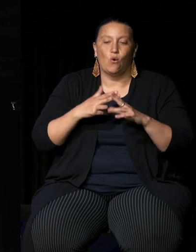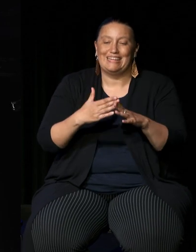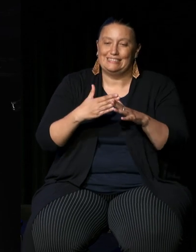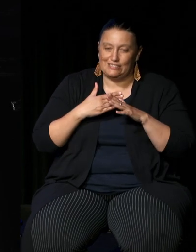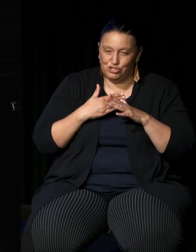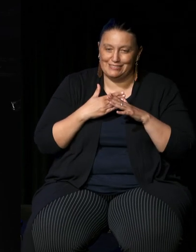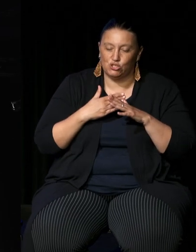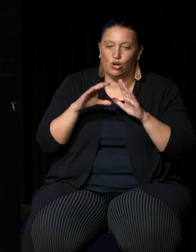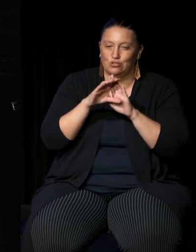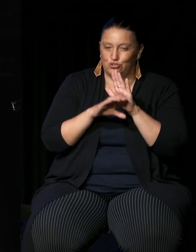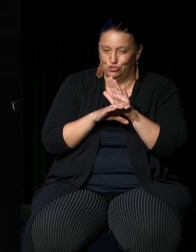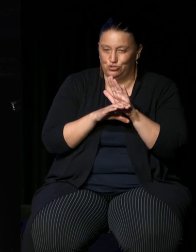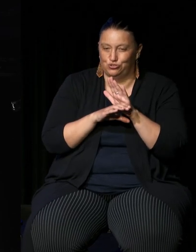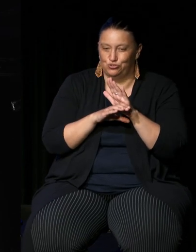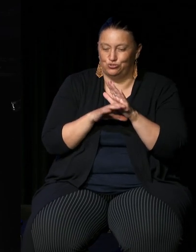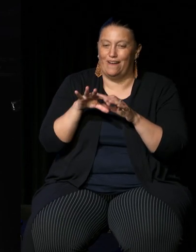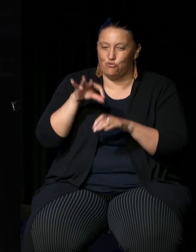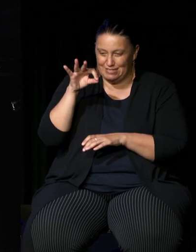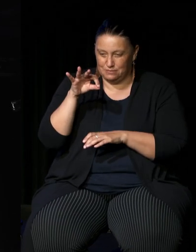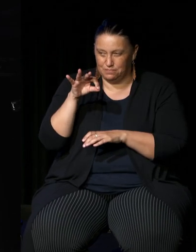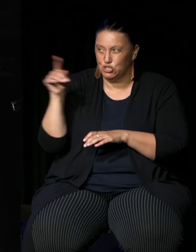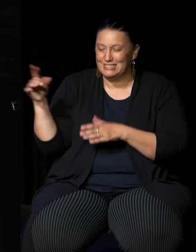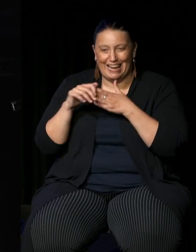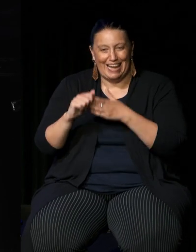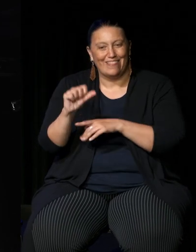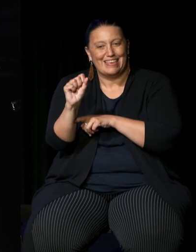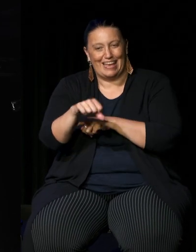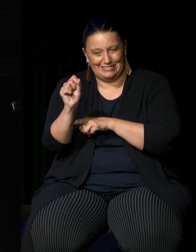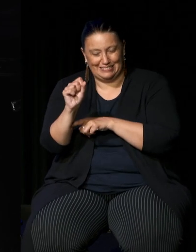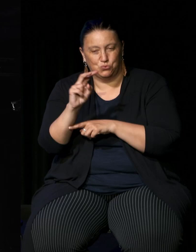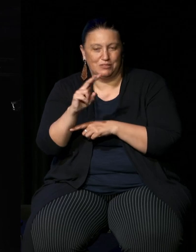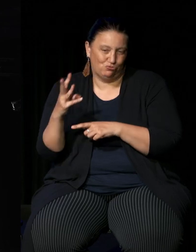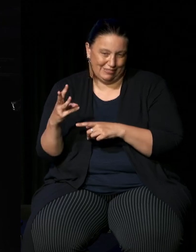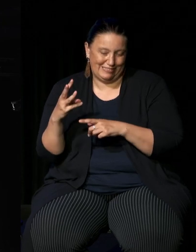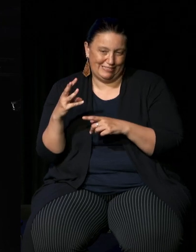Yes 23 campaign and maybe you can give us a bit of background about what what that campaign is as